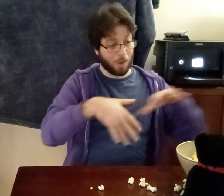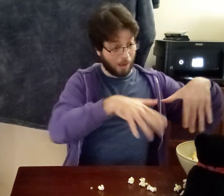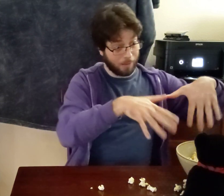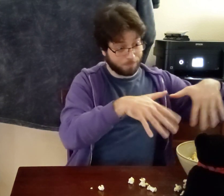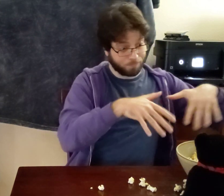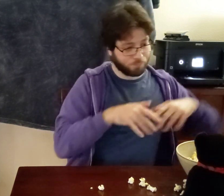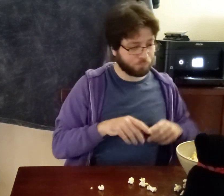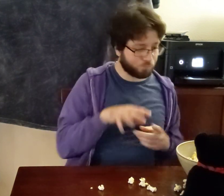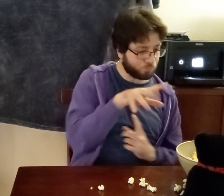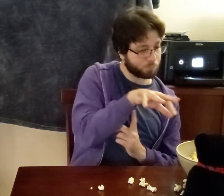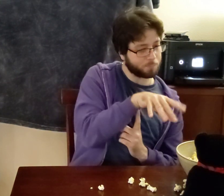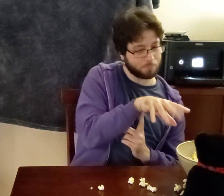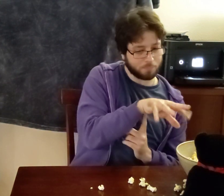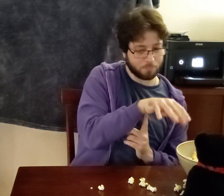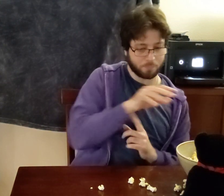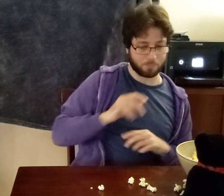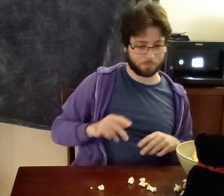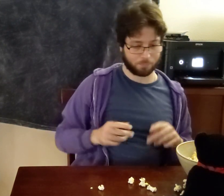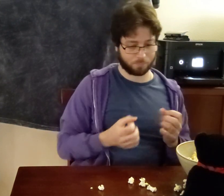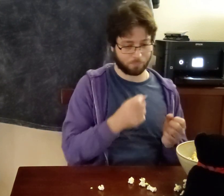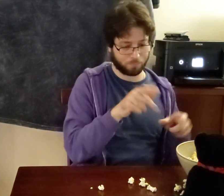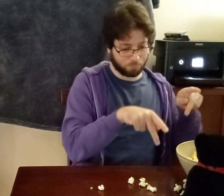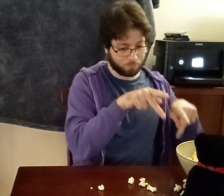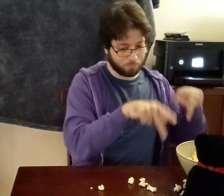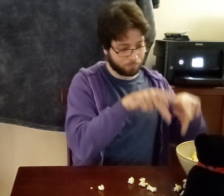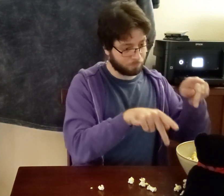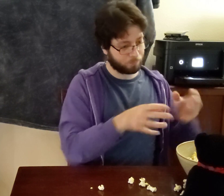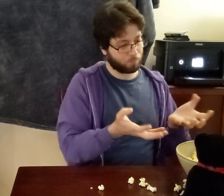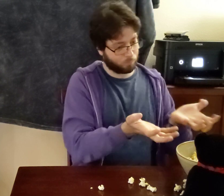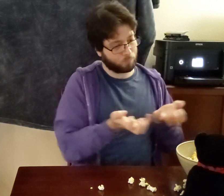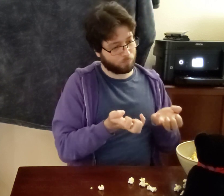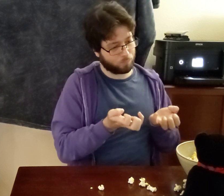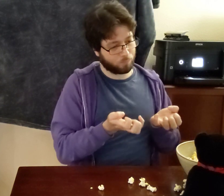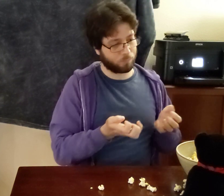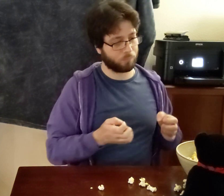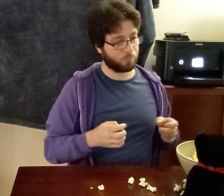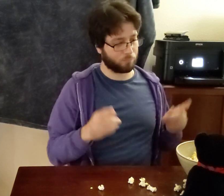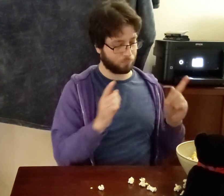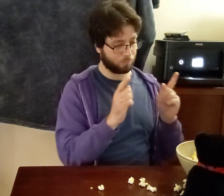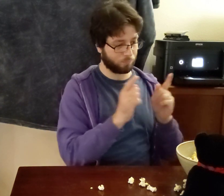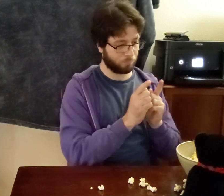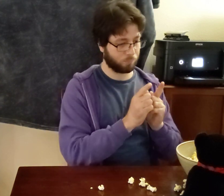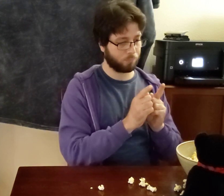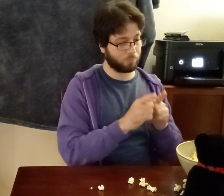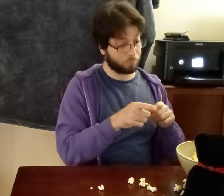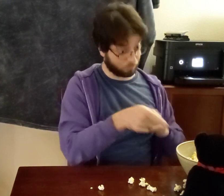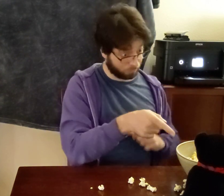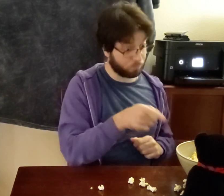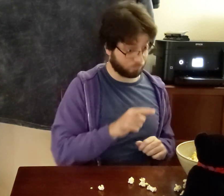HEY WEBCAM PEOPLE WANT MEET YOU